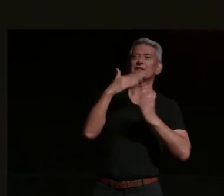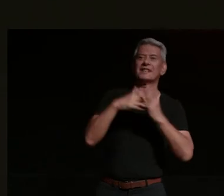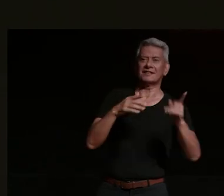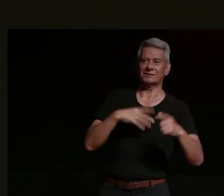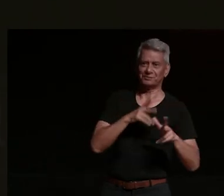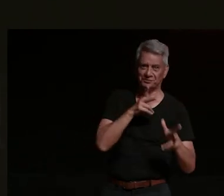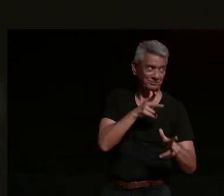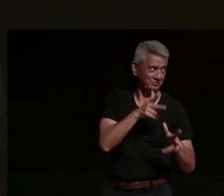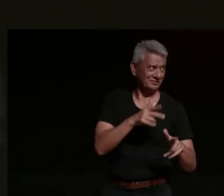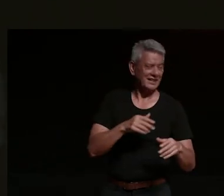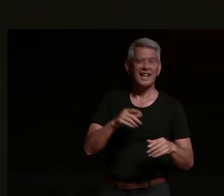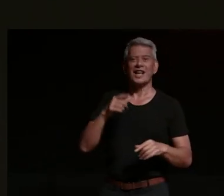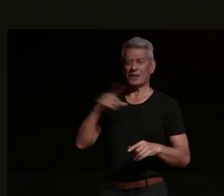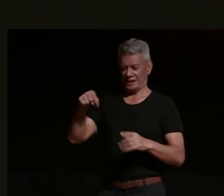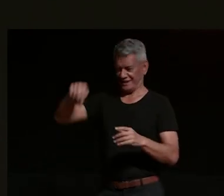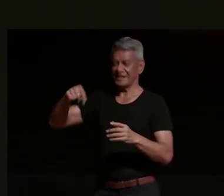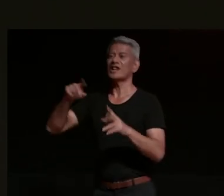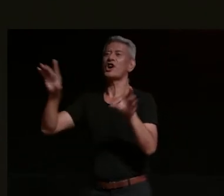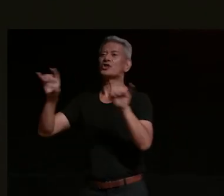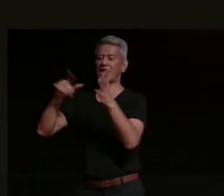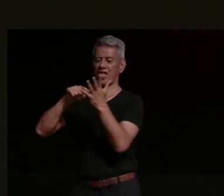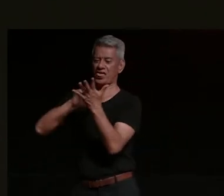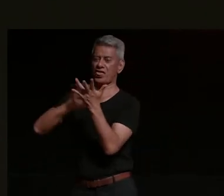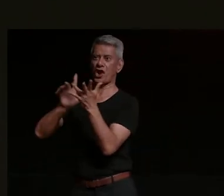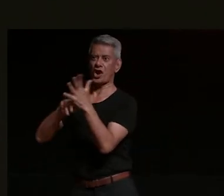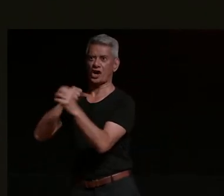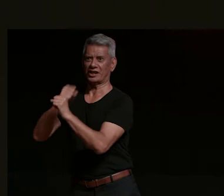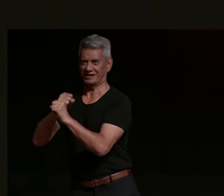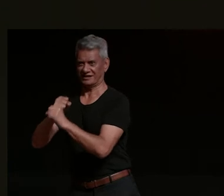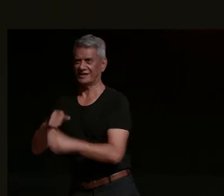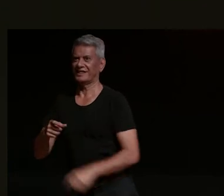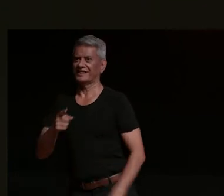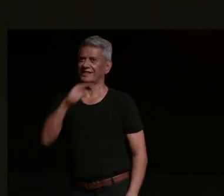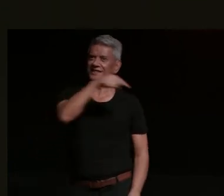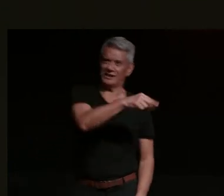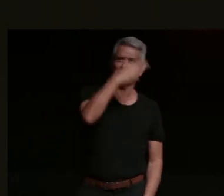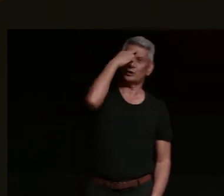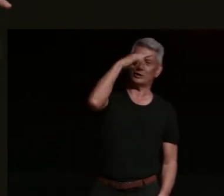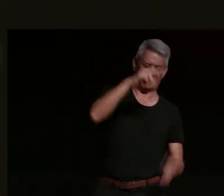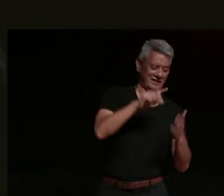australia thongs so we call thong a jandal just so you know right but we joke about having steel